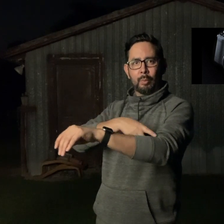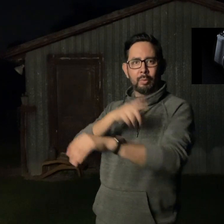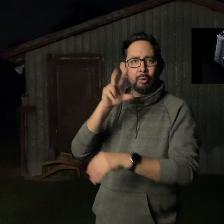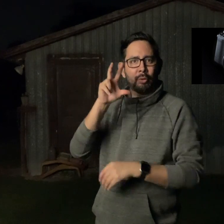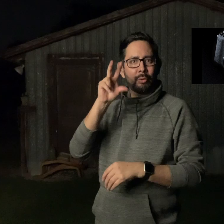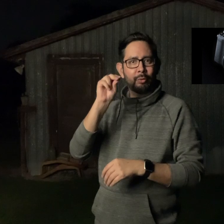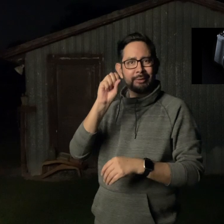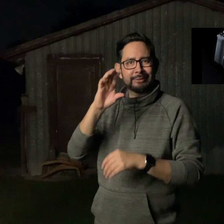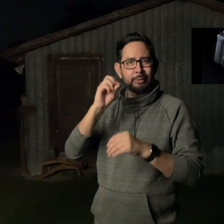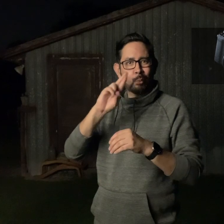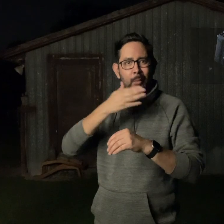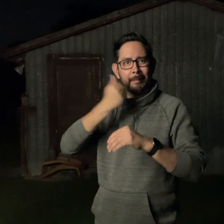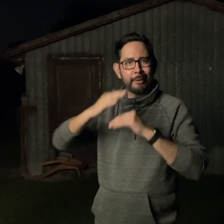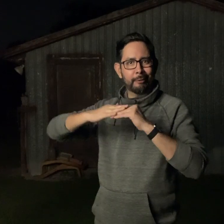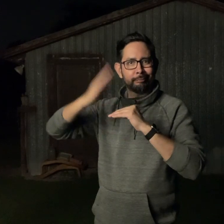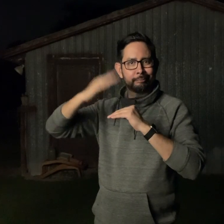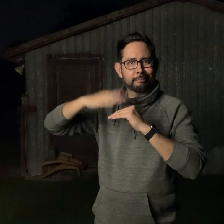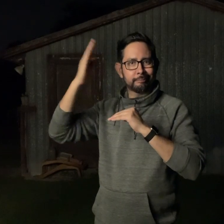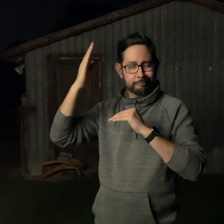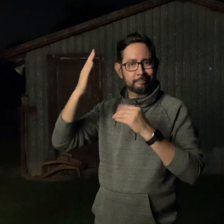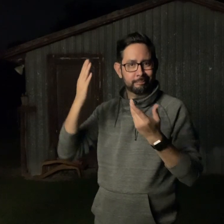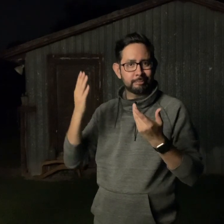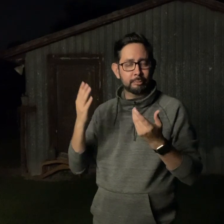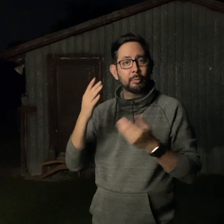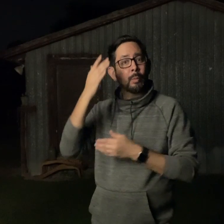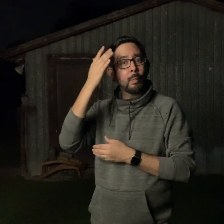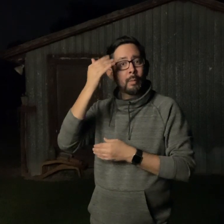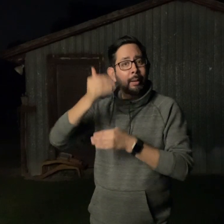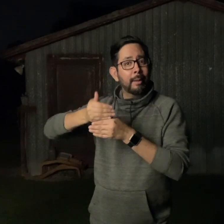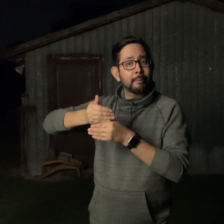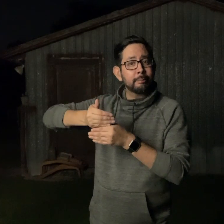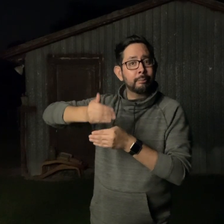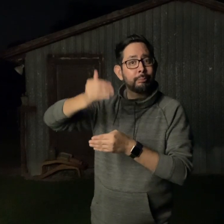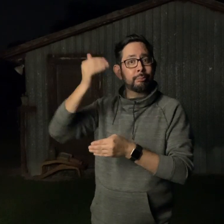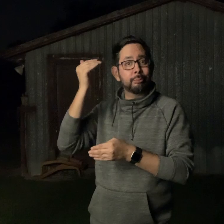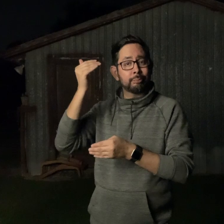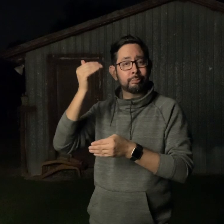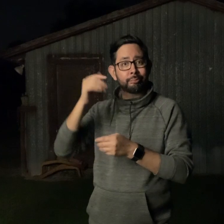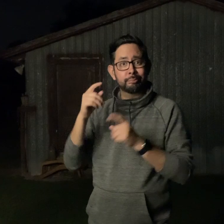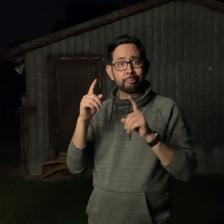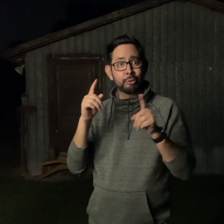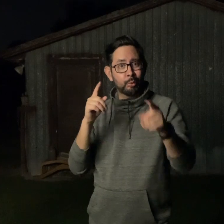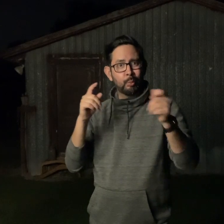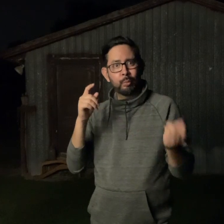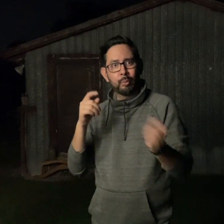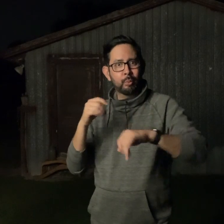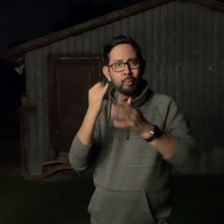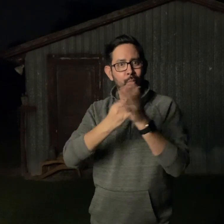It has to have a long, at least 30 second or higher, shutter speed. The reason for the long shutter speed